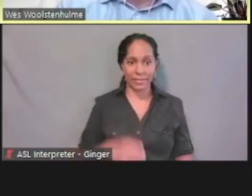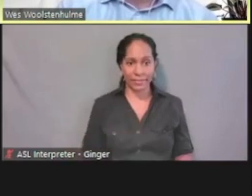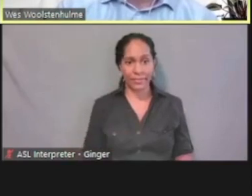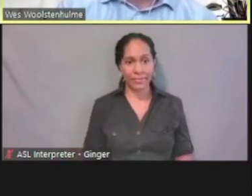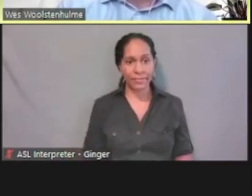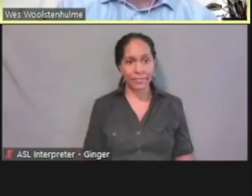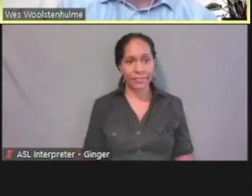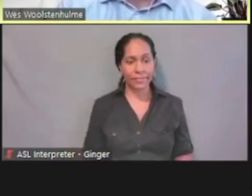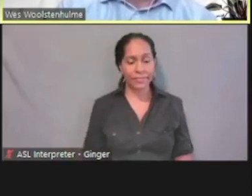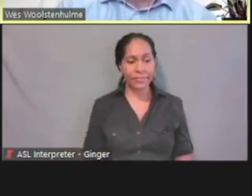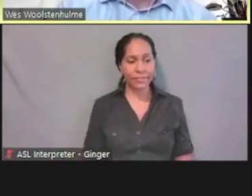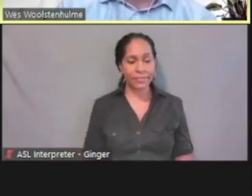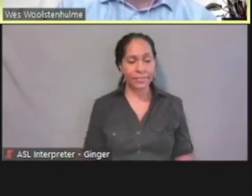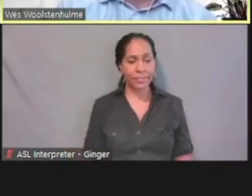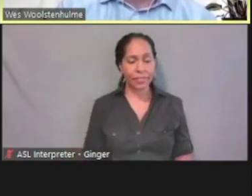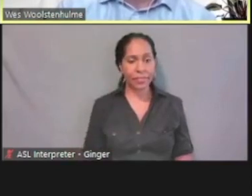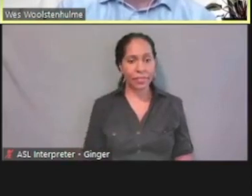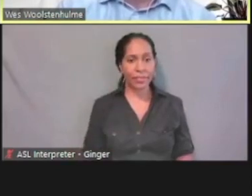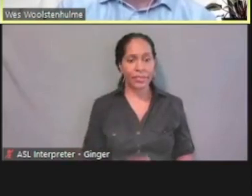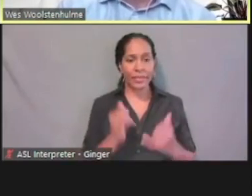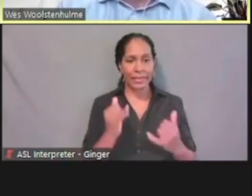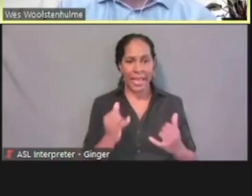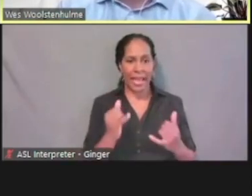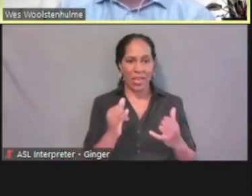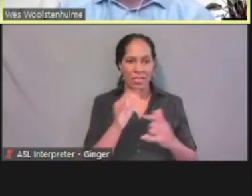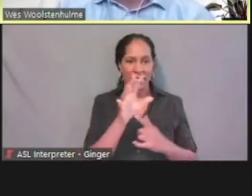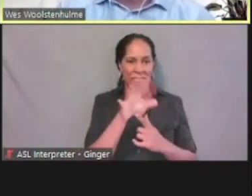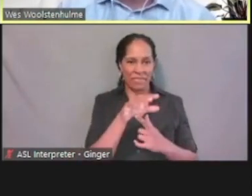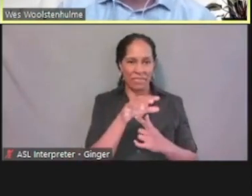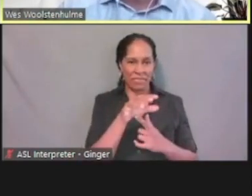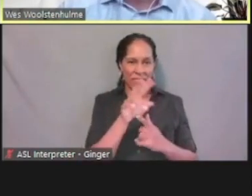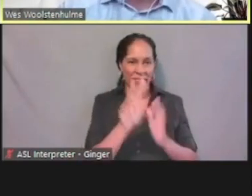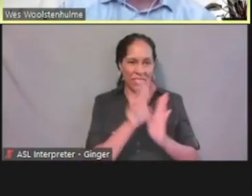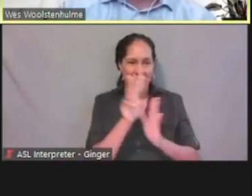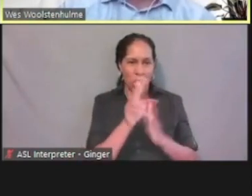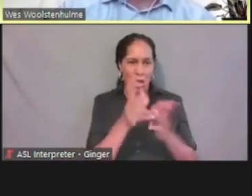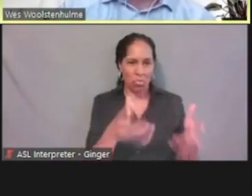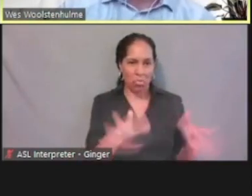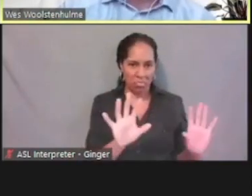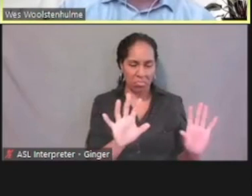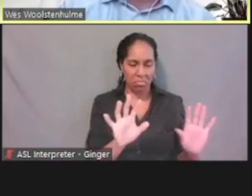Now, we're gonna go out of this video. That's all we needed to show on the NCID account creation